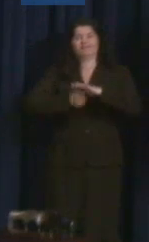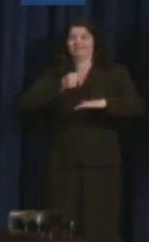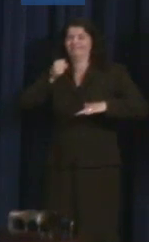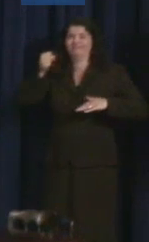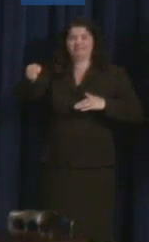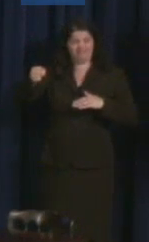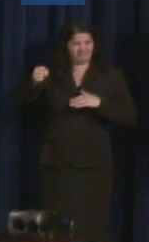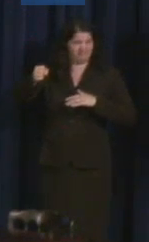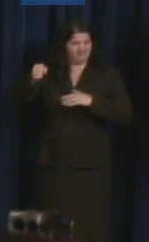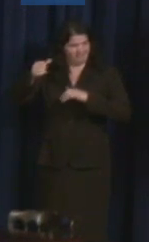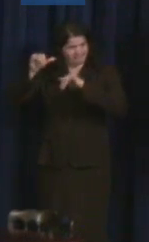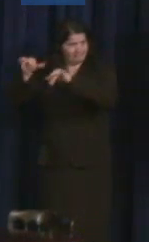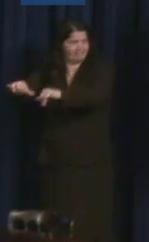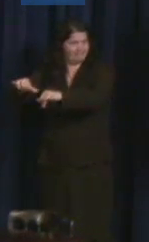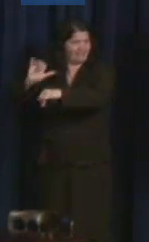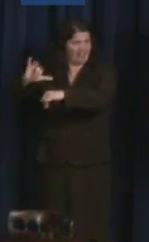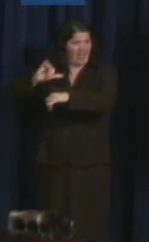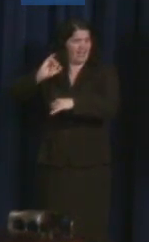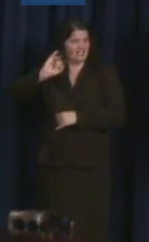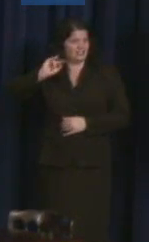action, "Hutchinson v. Park."